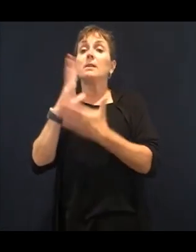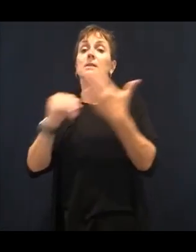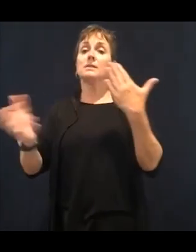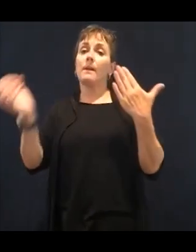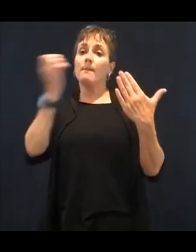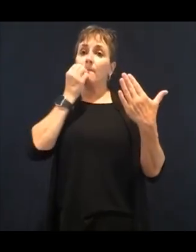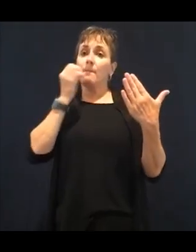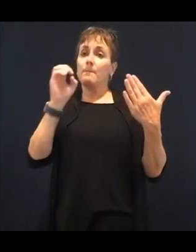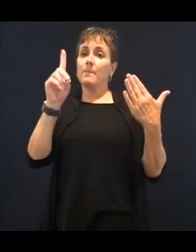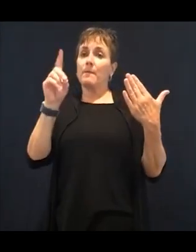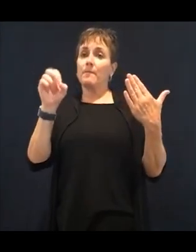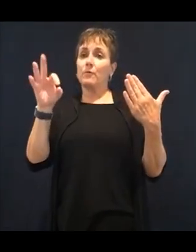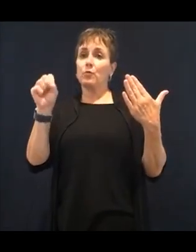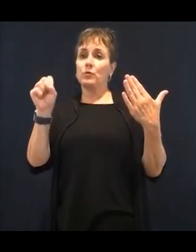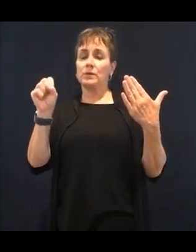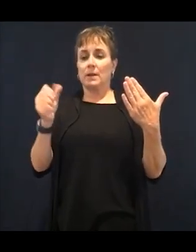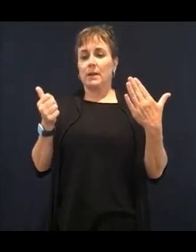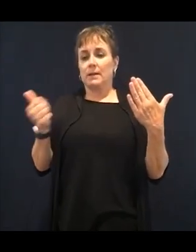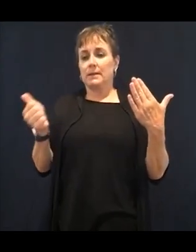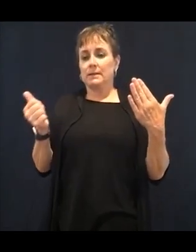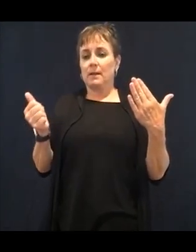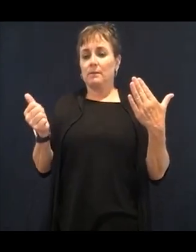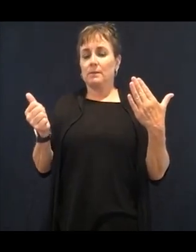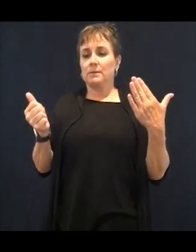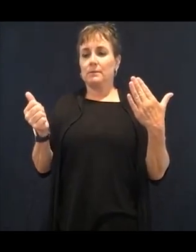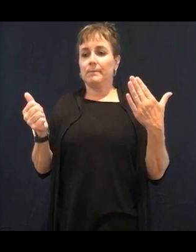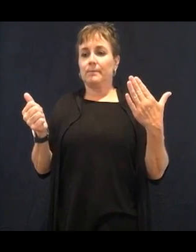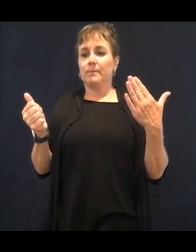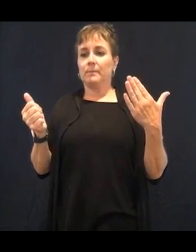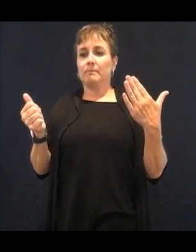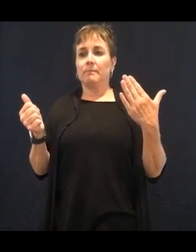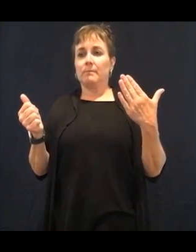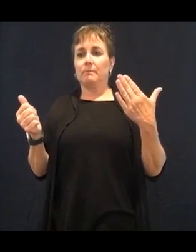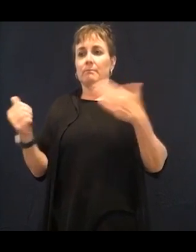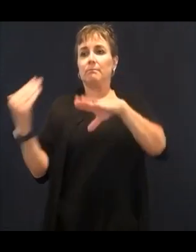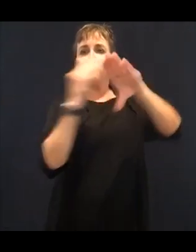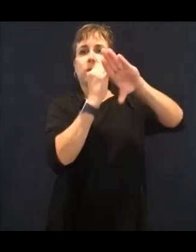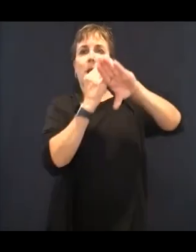and how our vitamins and minerals are received from our body and